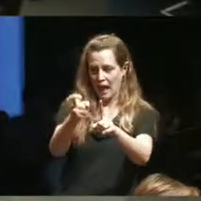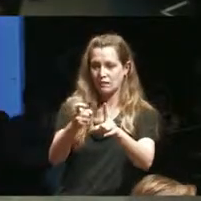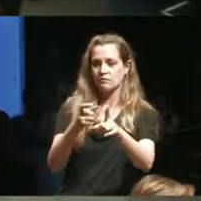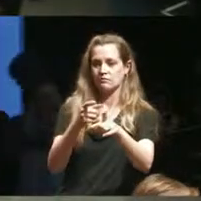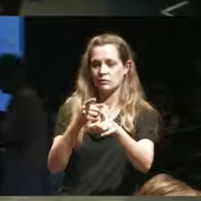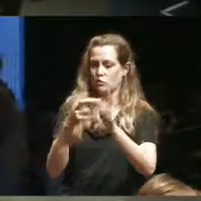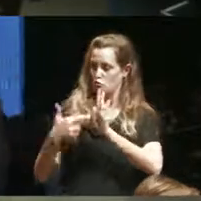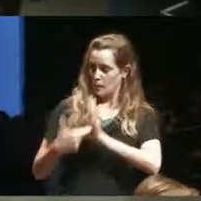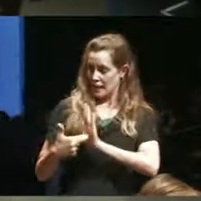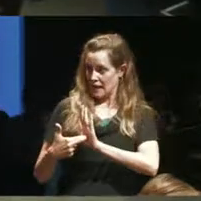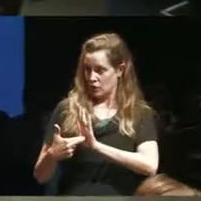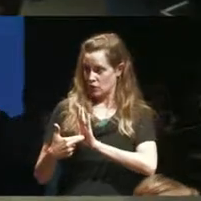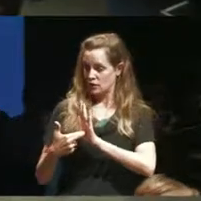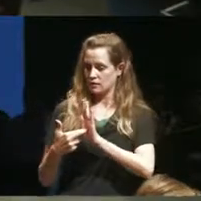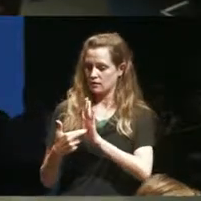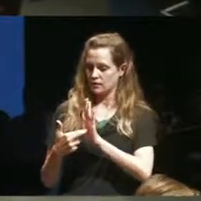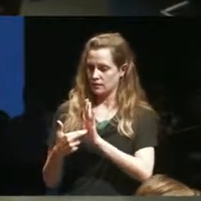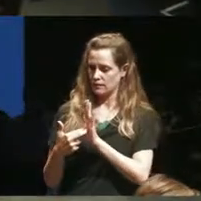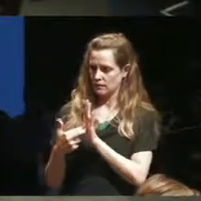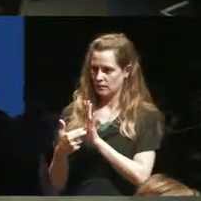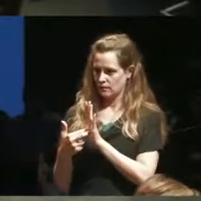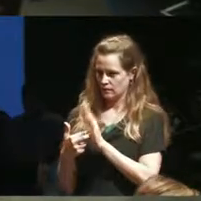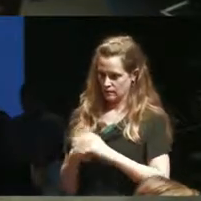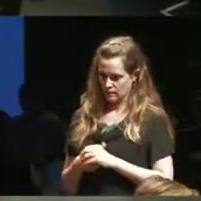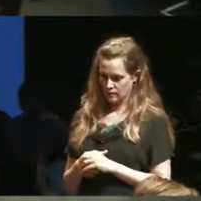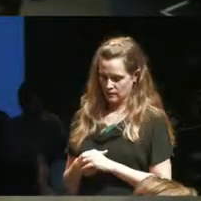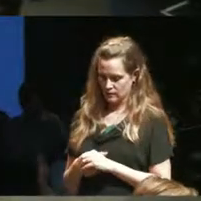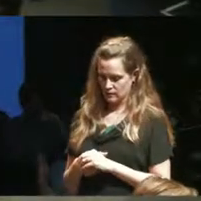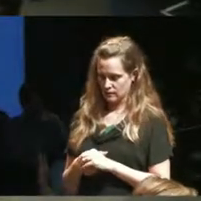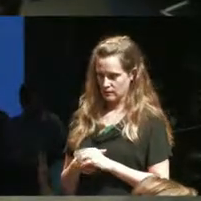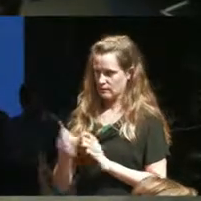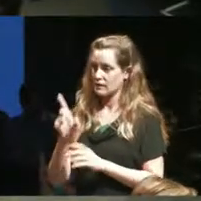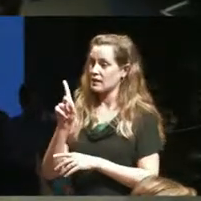representation and metaphors is and as a disability theatre artist